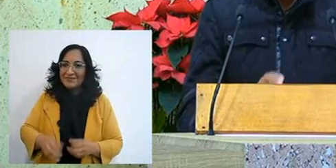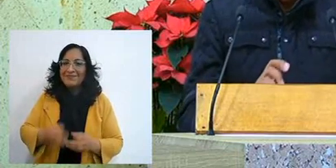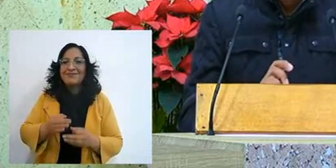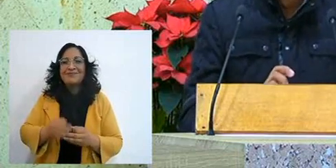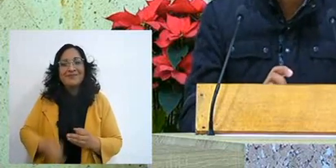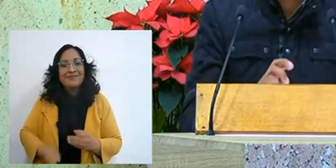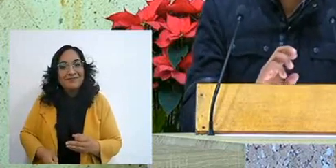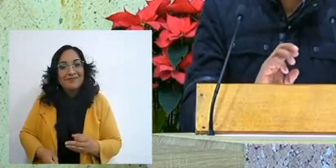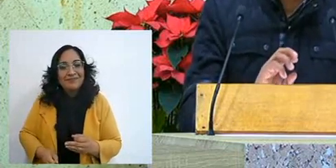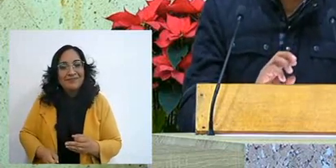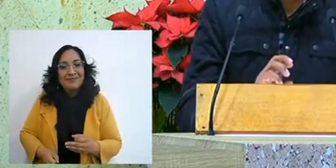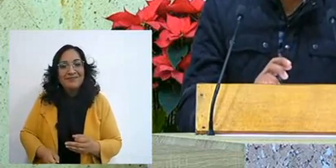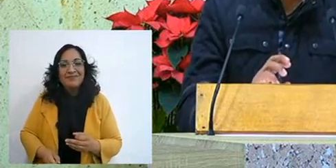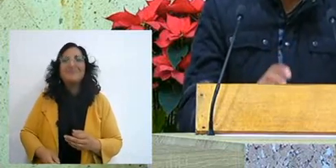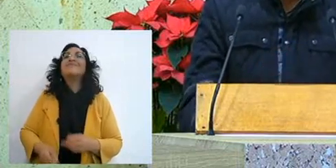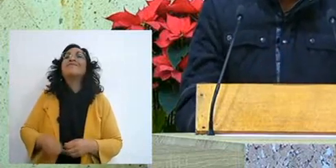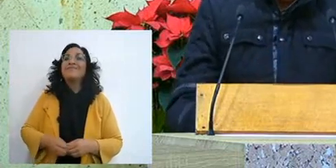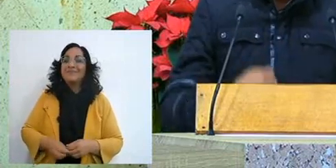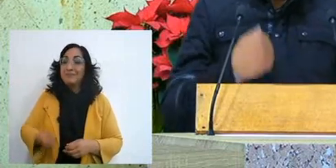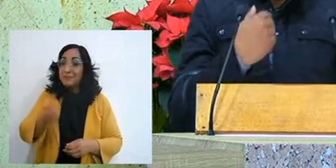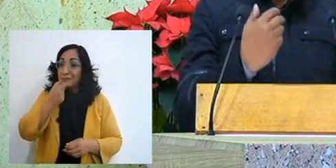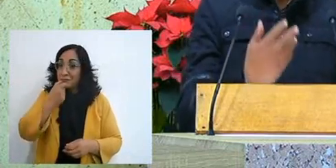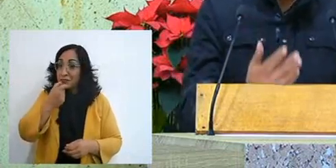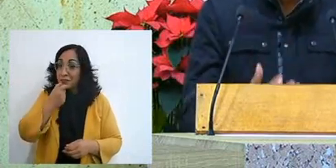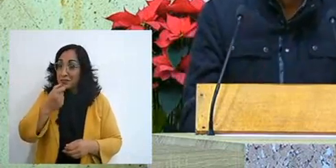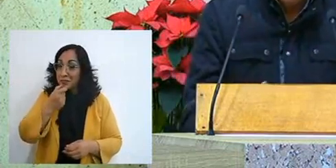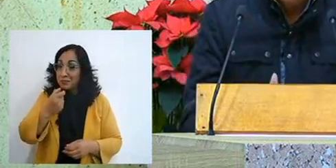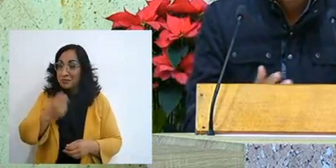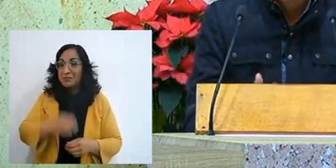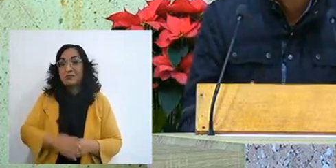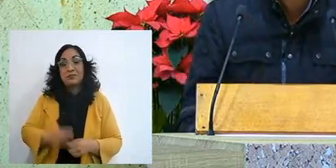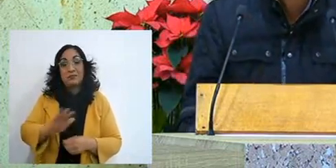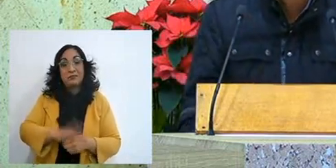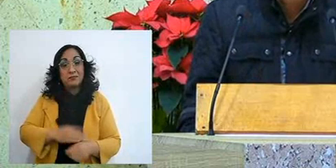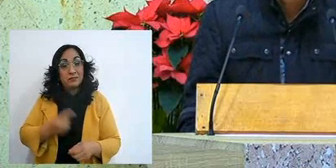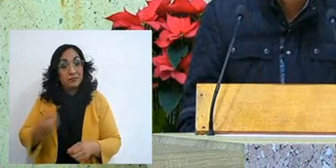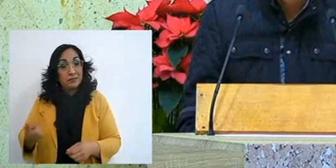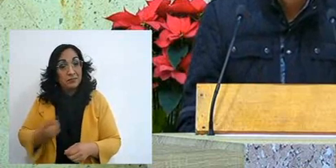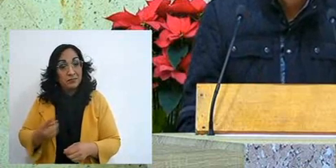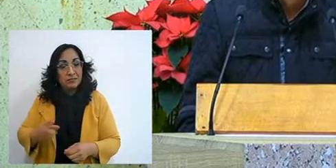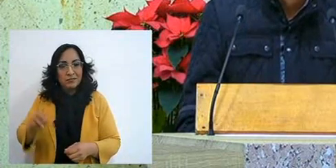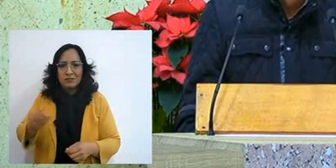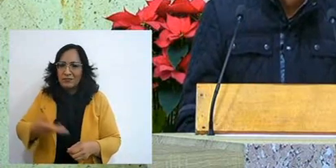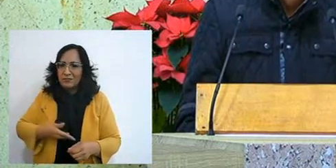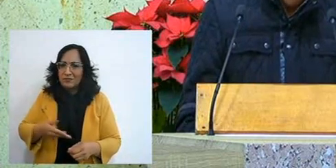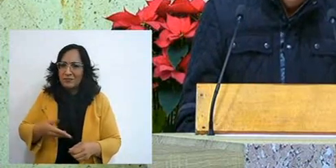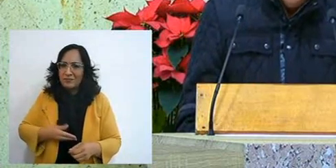This is the last medicine, because later they are not going to send them for two, three months,